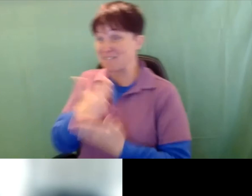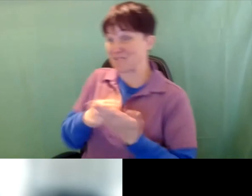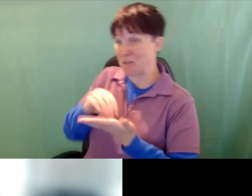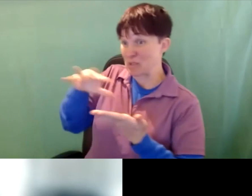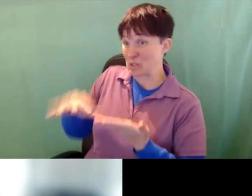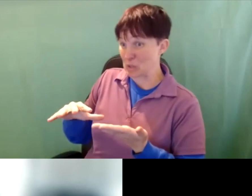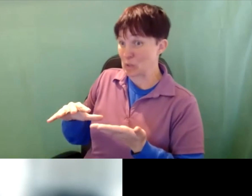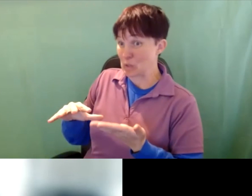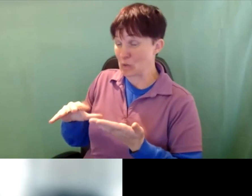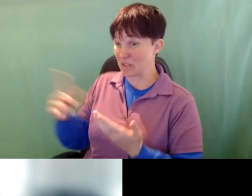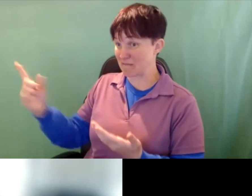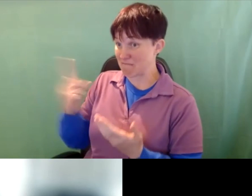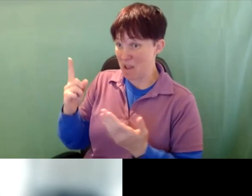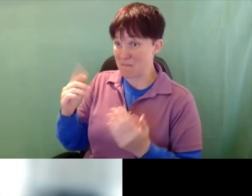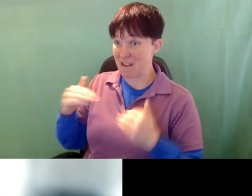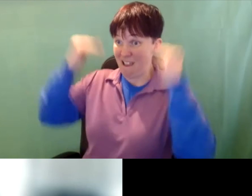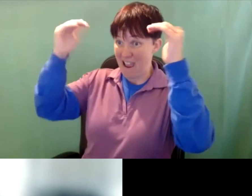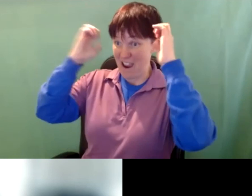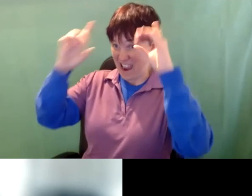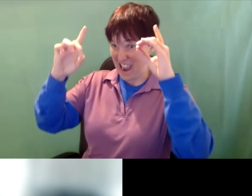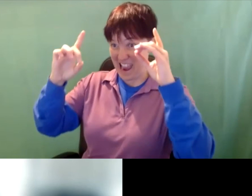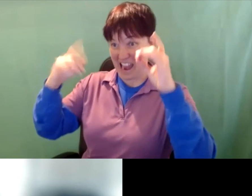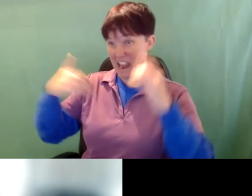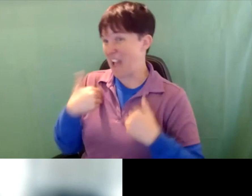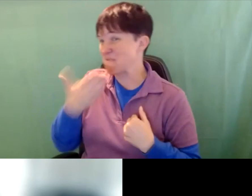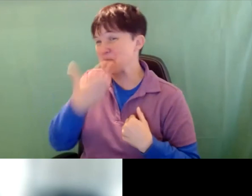students come through higher ed, but I don't think they're the best interveners. But the